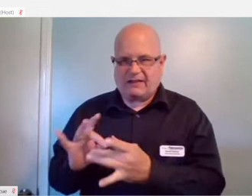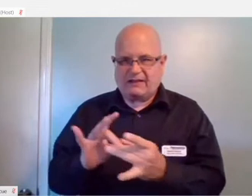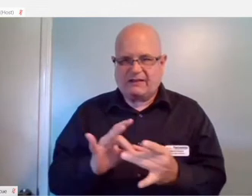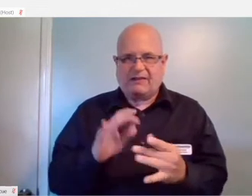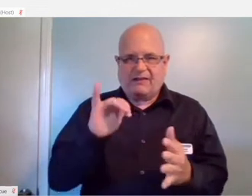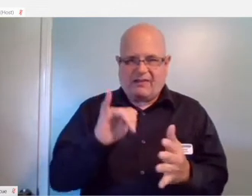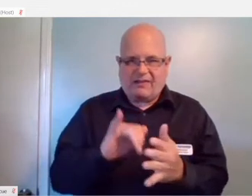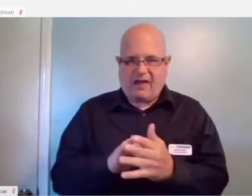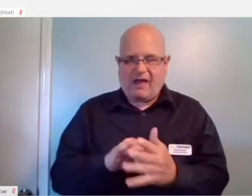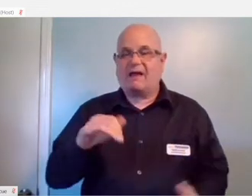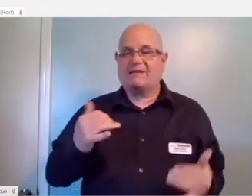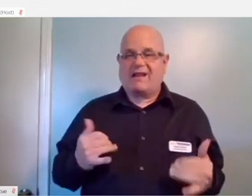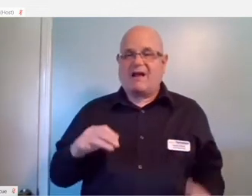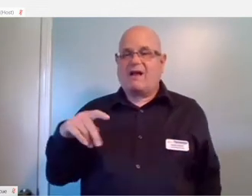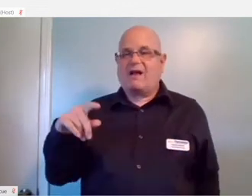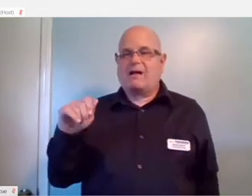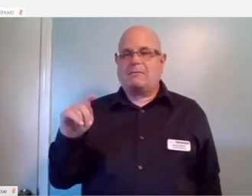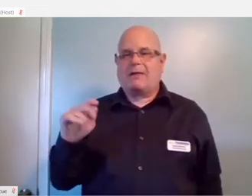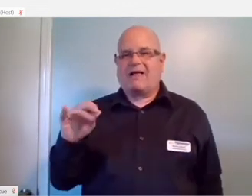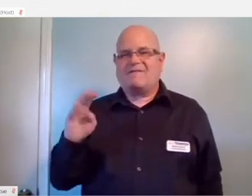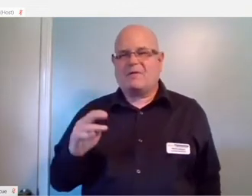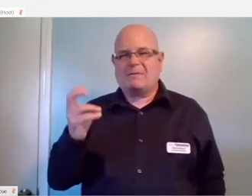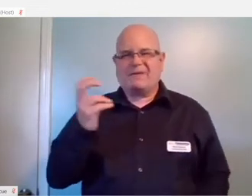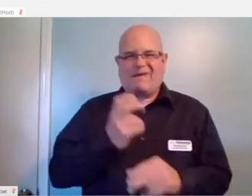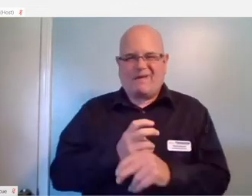on today, it's going to be a bit difficult for me to do that.